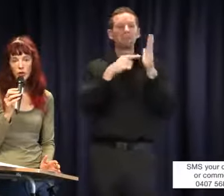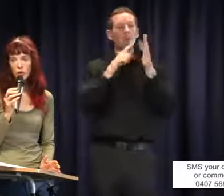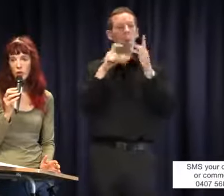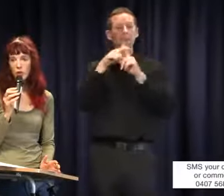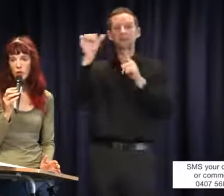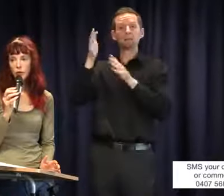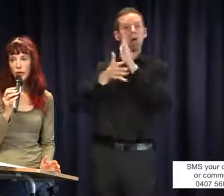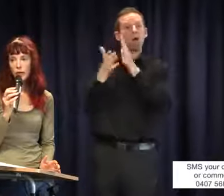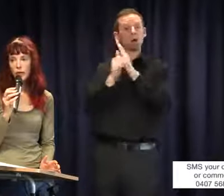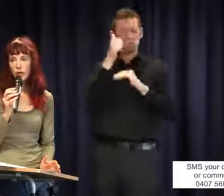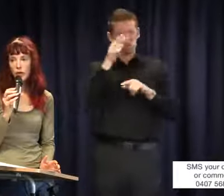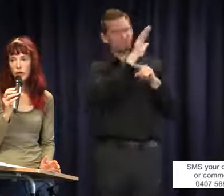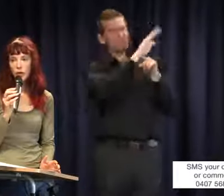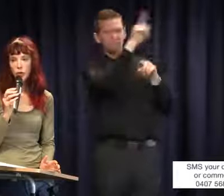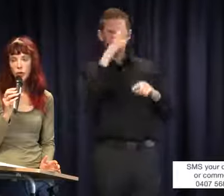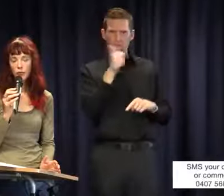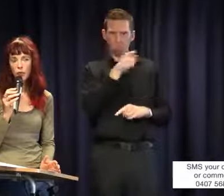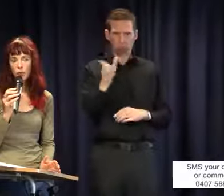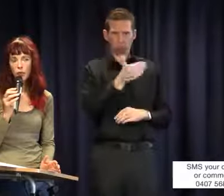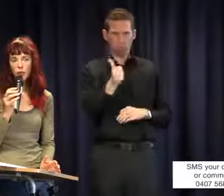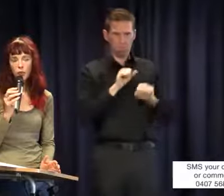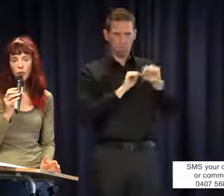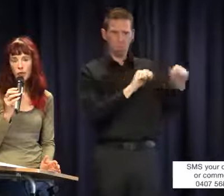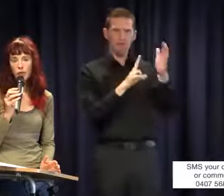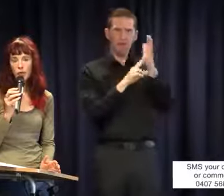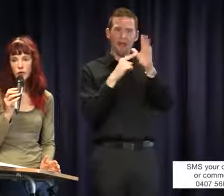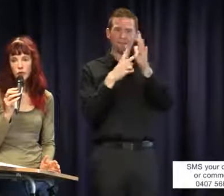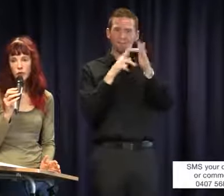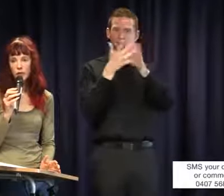you must be fluent in the native sign language before you can be a teacher of the deaf but